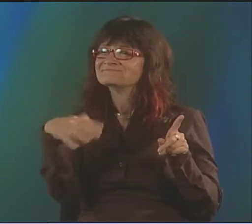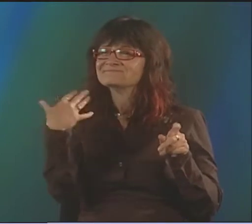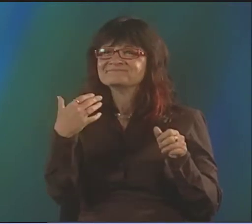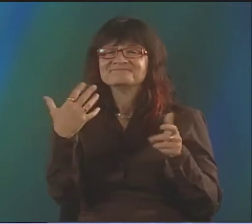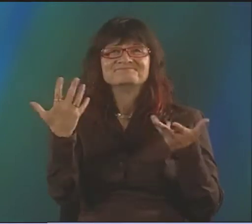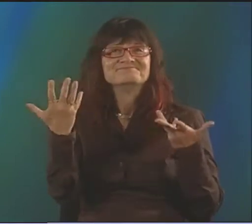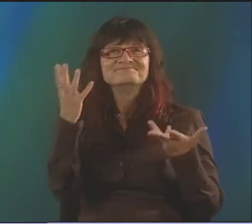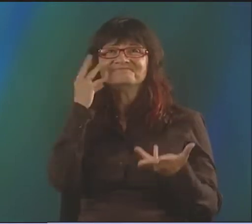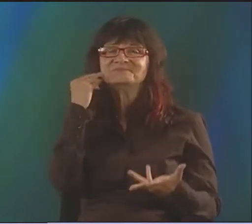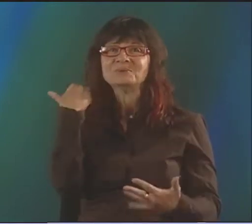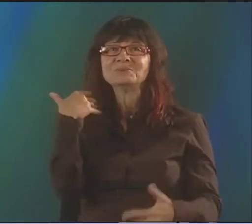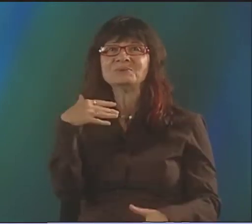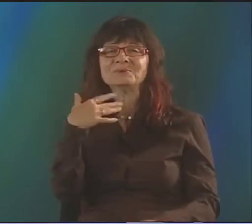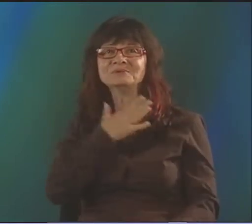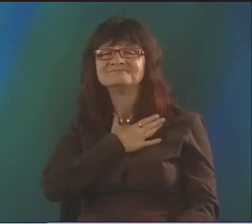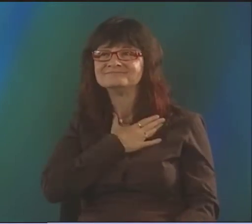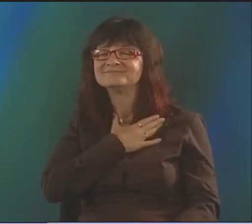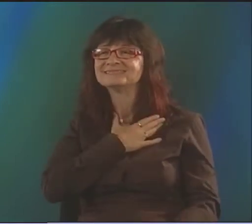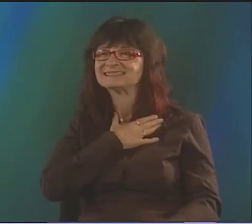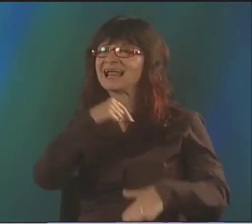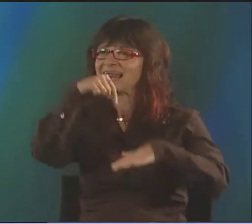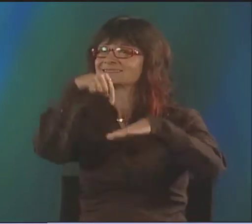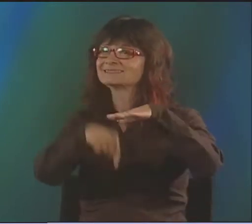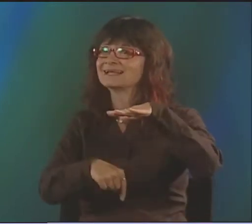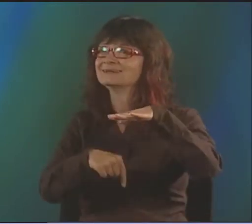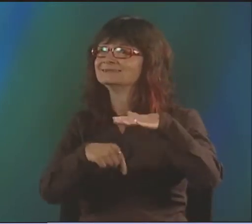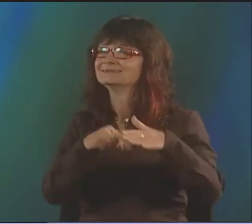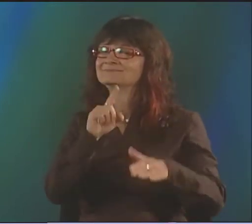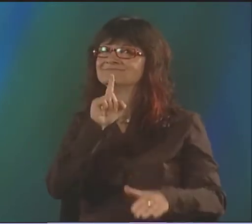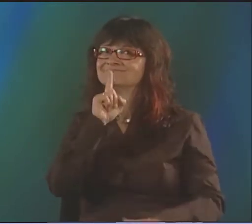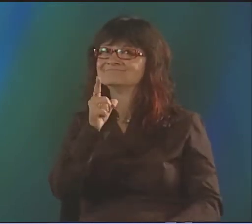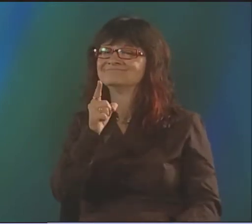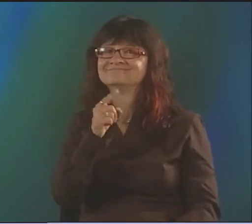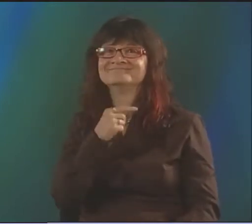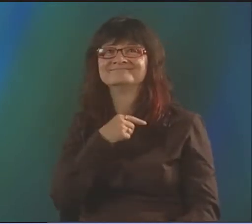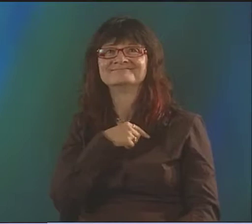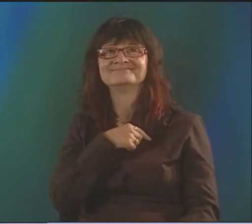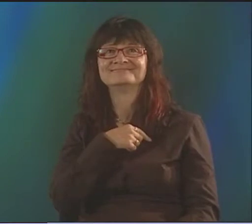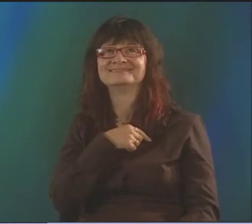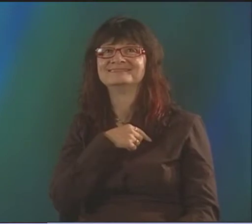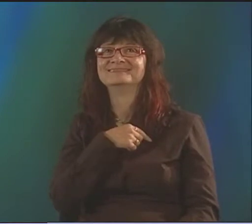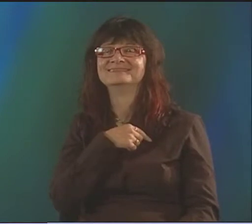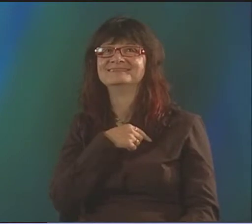BUT THE EXPERIENCE, AGAIN, NOT UNDERSTANDING, BUT JUST THE FEELING OF IT WAS REALLY PROFOUND.